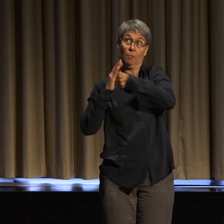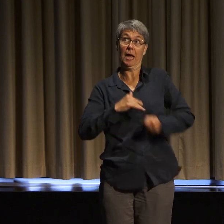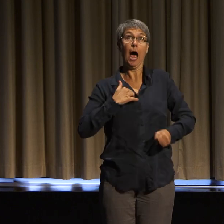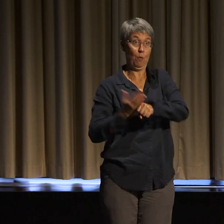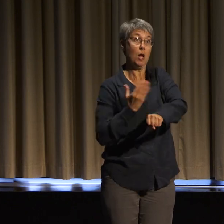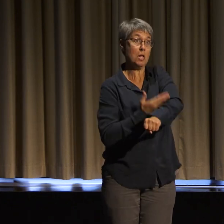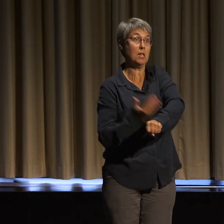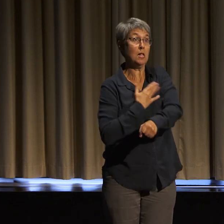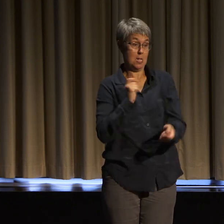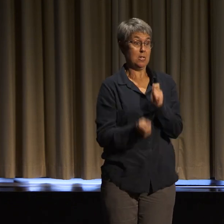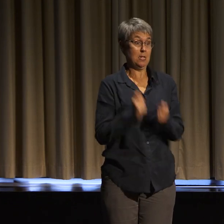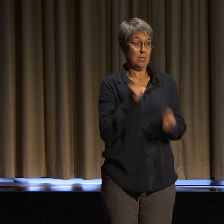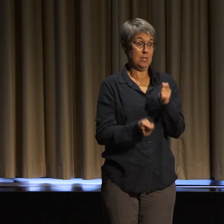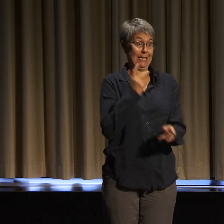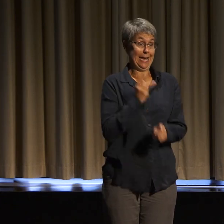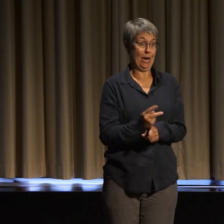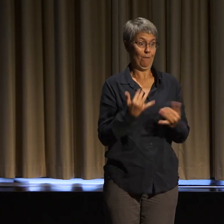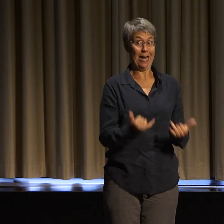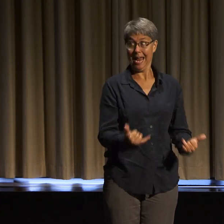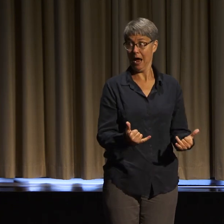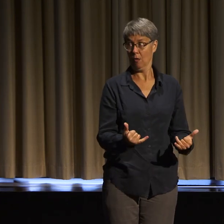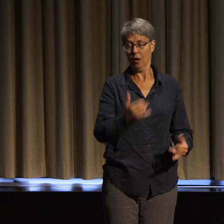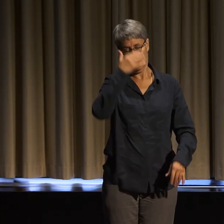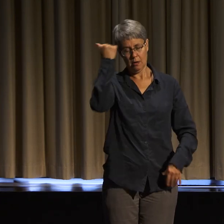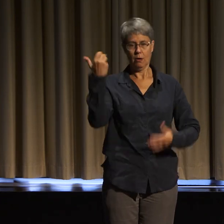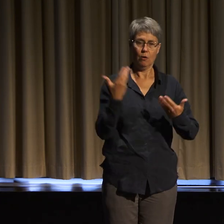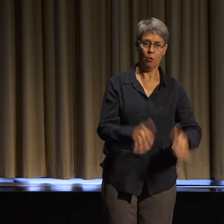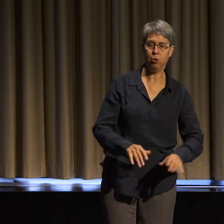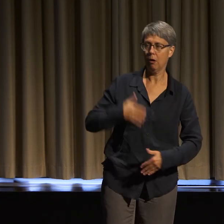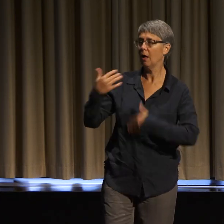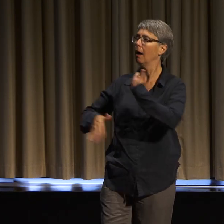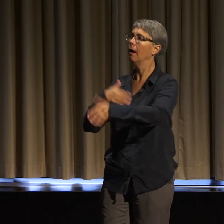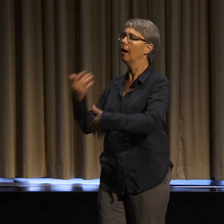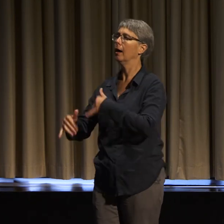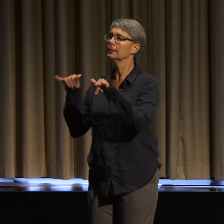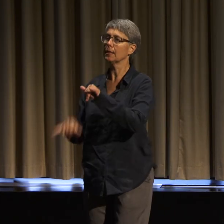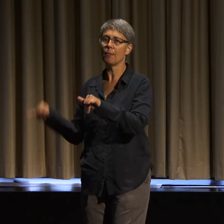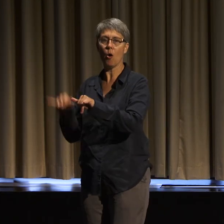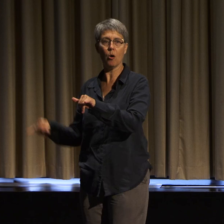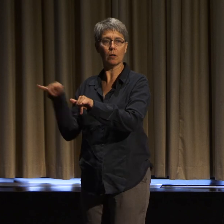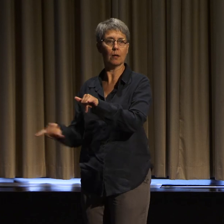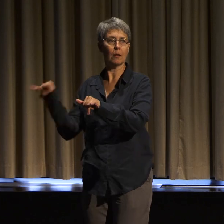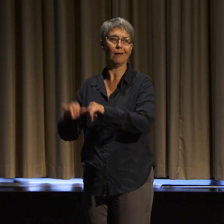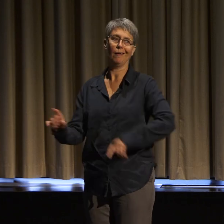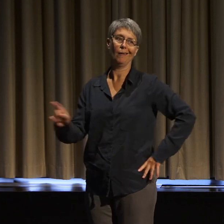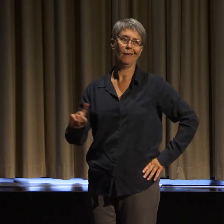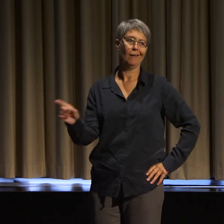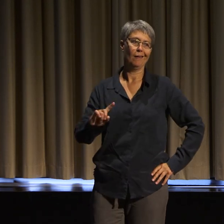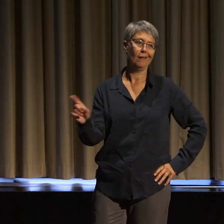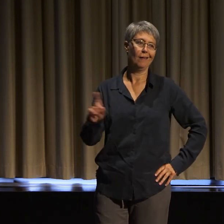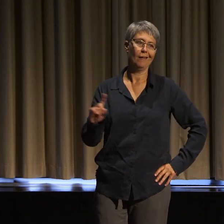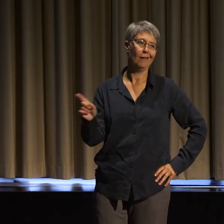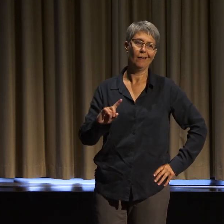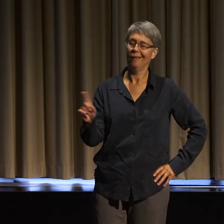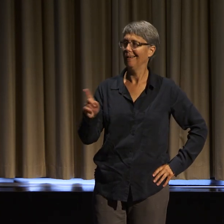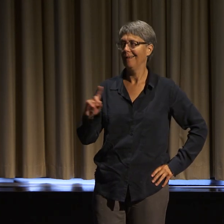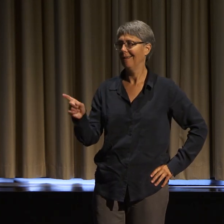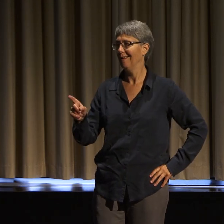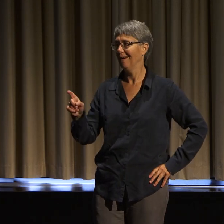and the immediate needs that the harm created, but you also make sure that the harm doesn't happen again, and that you're working to transform the conditions that